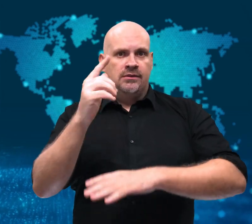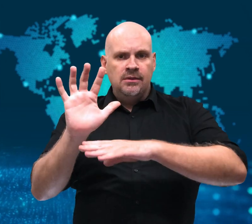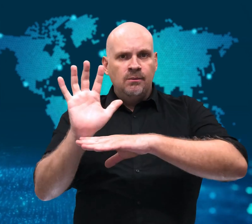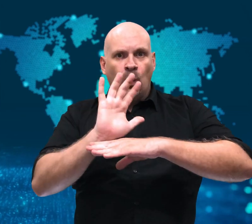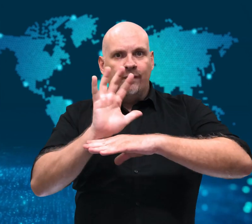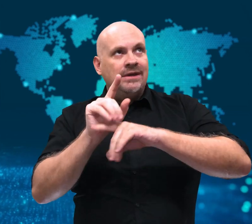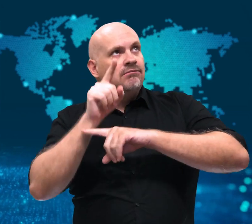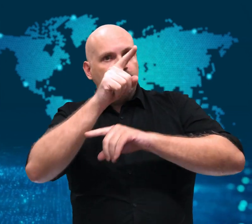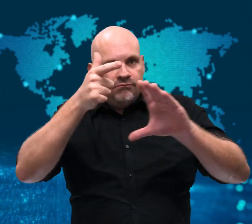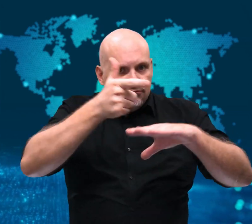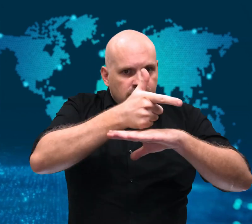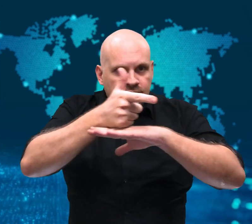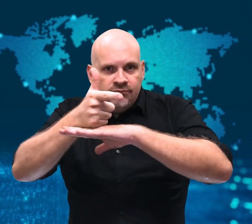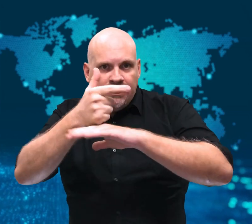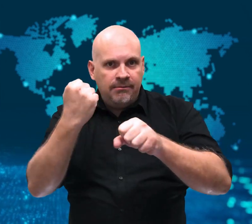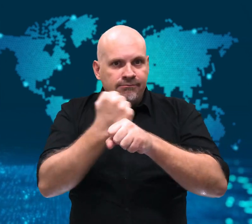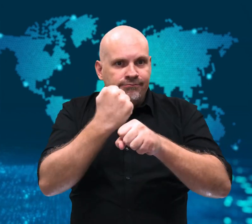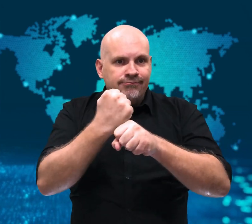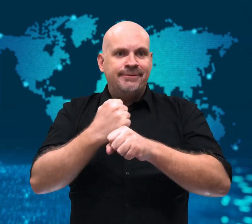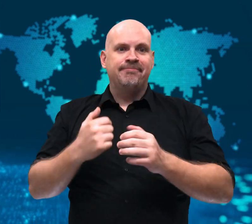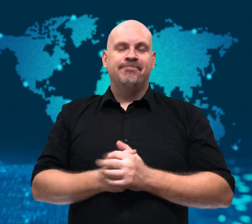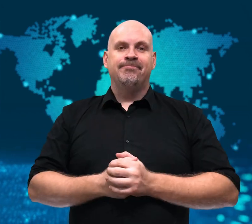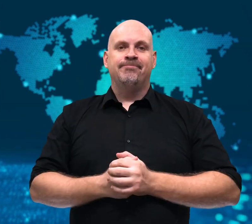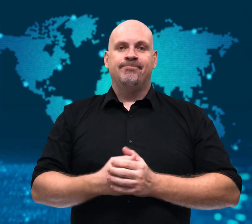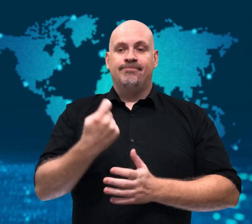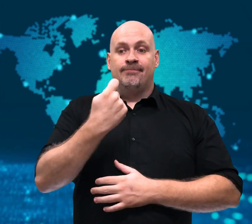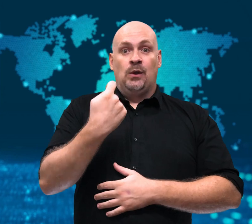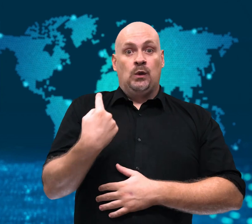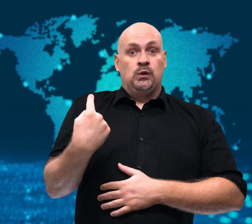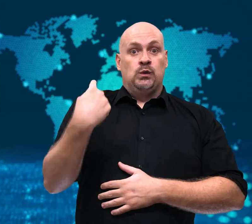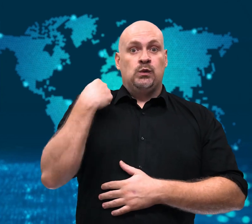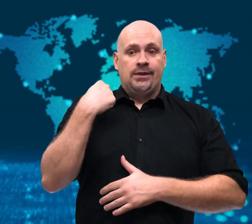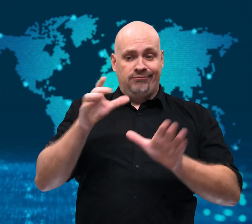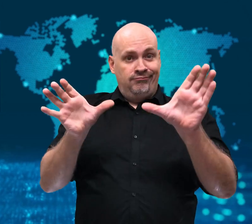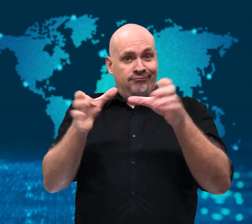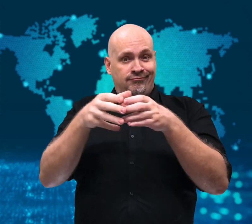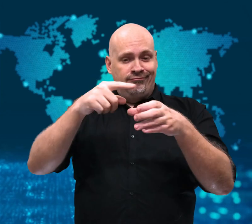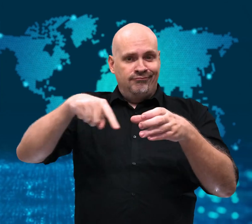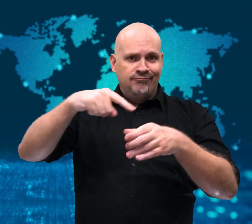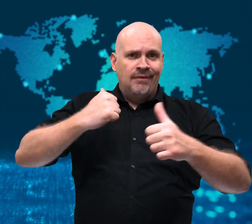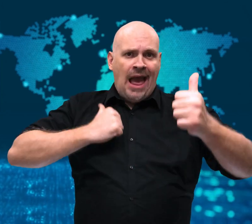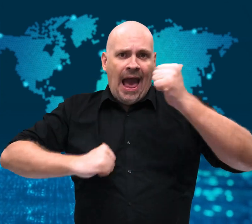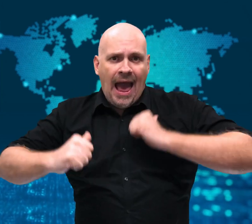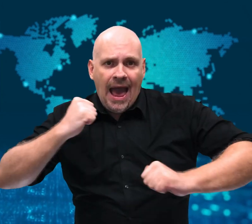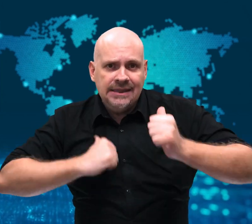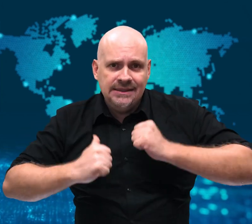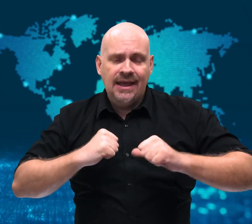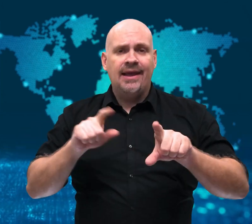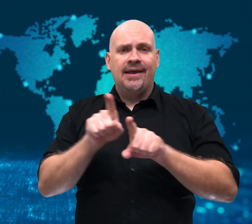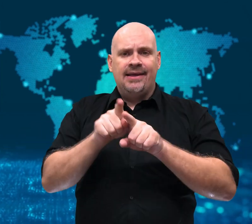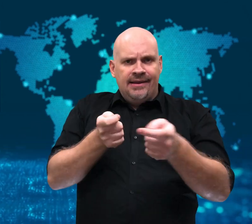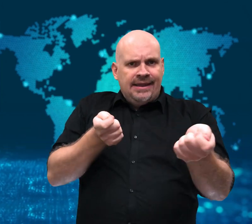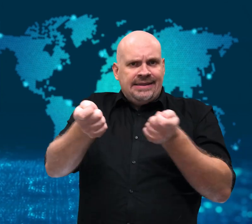a group of actors and a film director headed to the